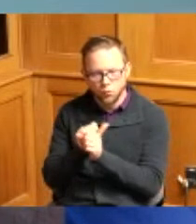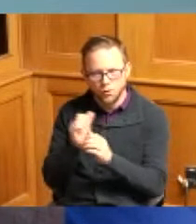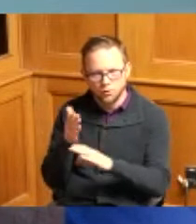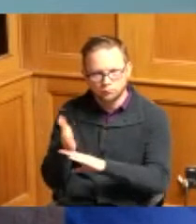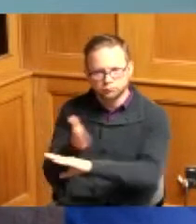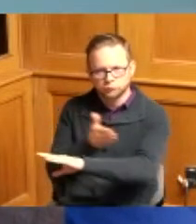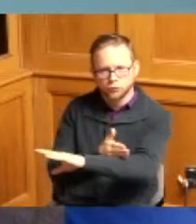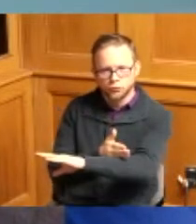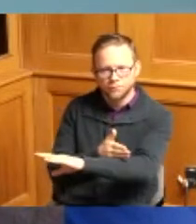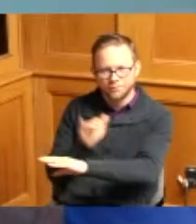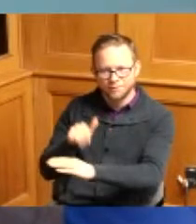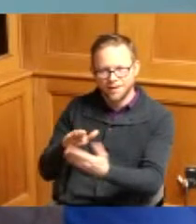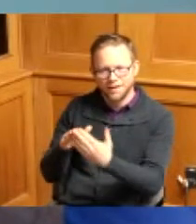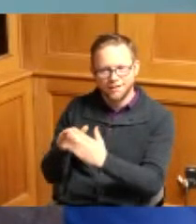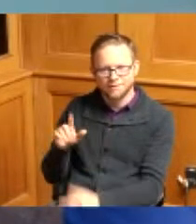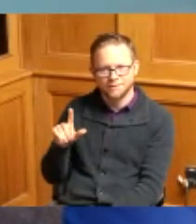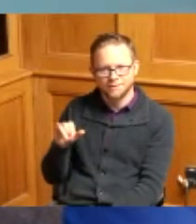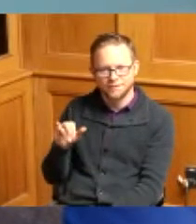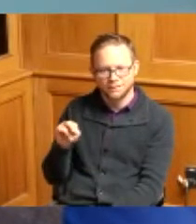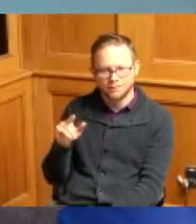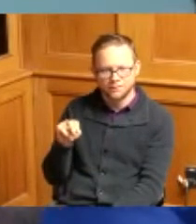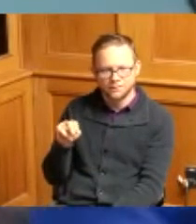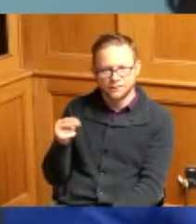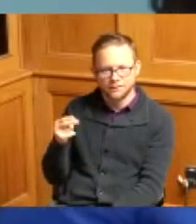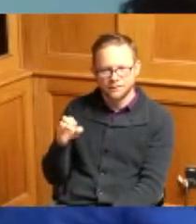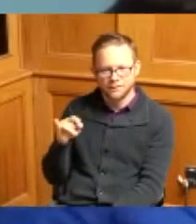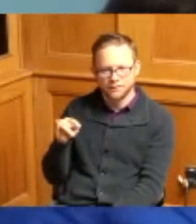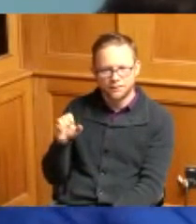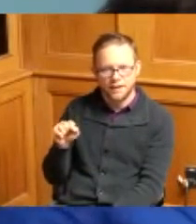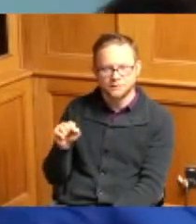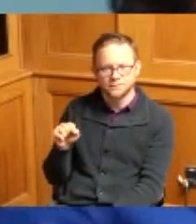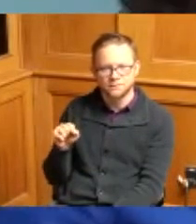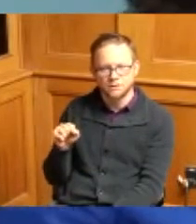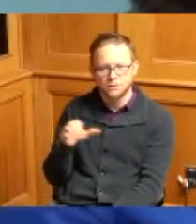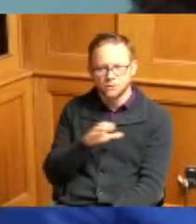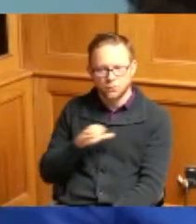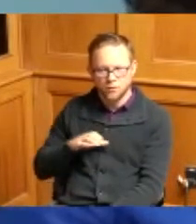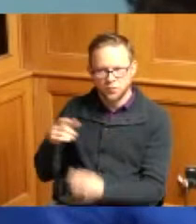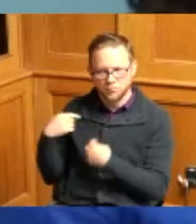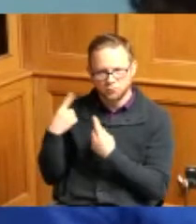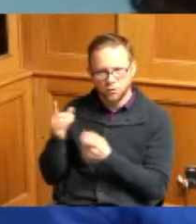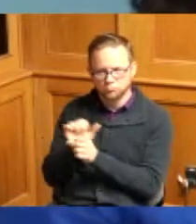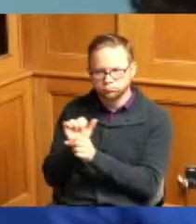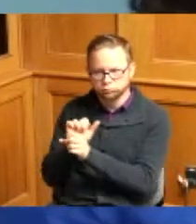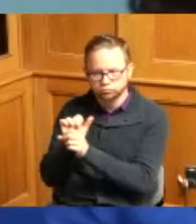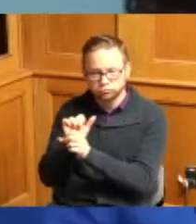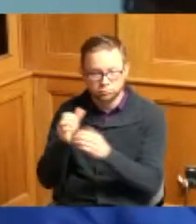this commission has has been moving forward and more as the more is to come and I believe it's a